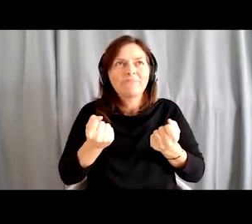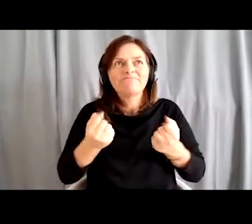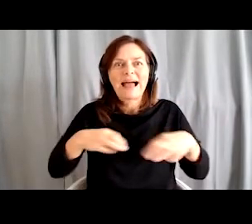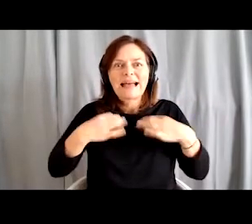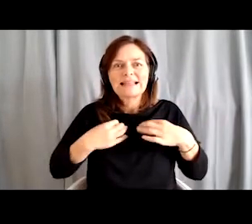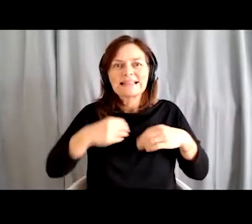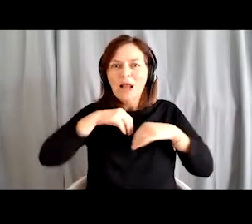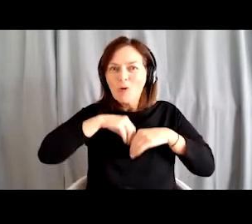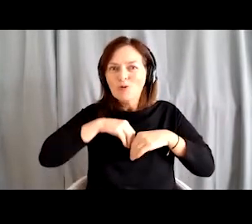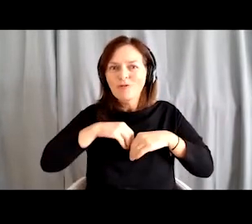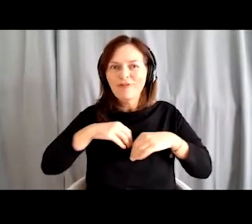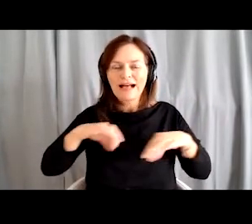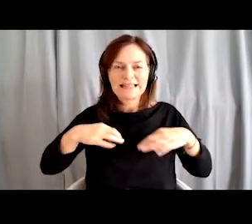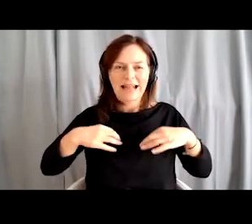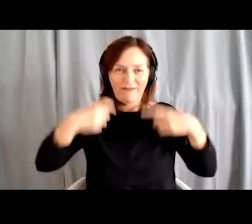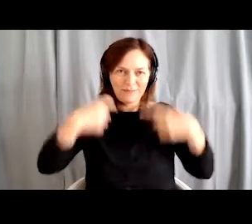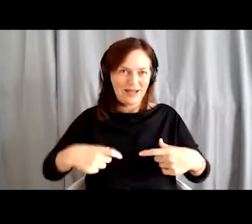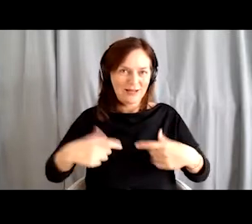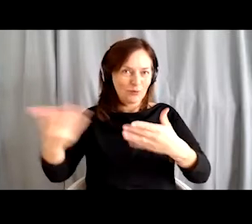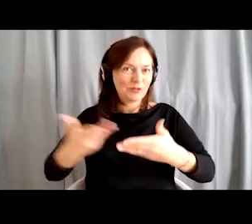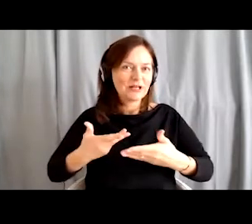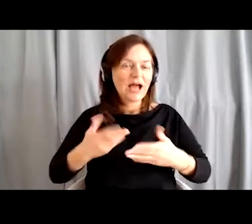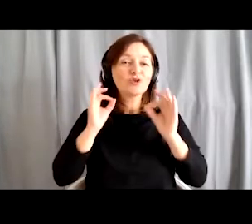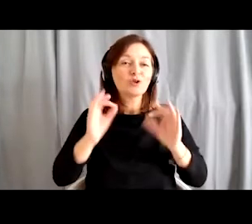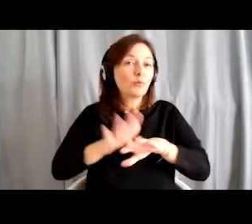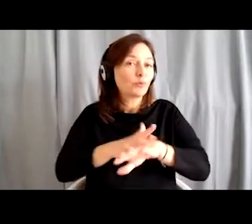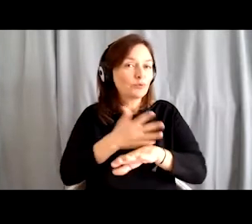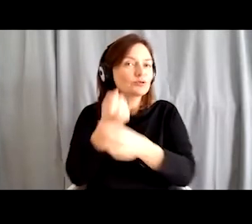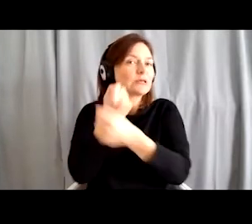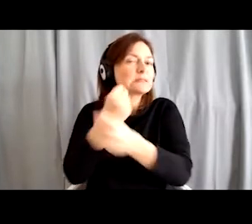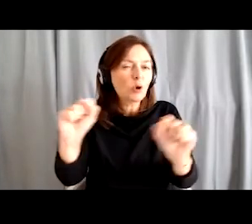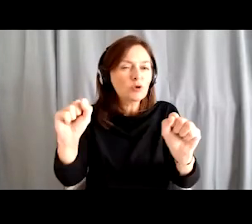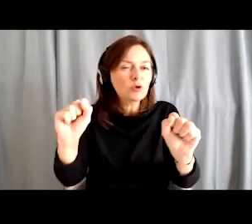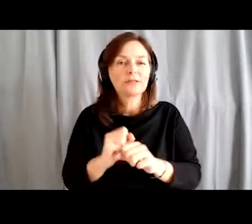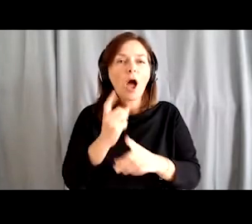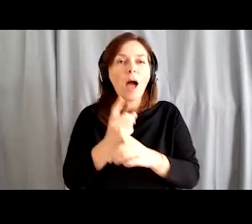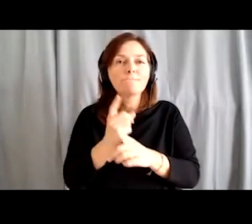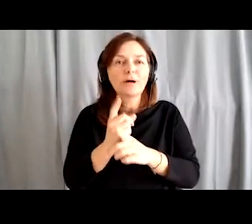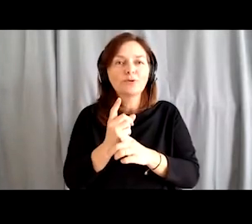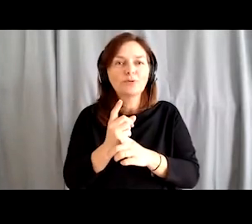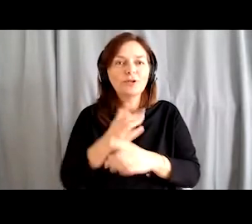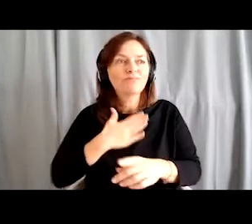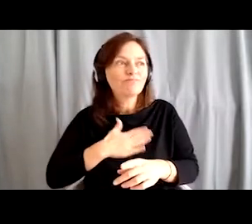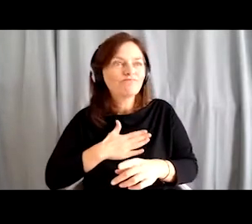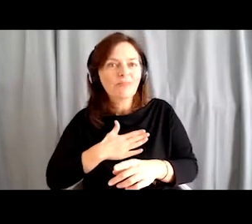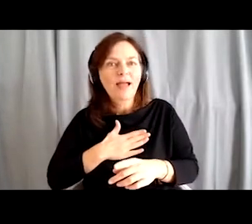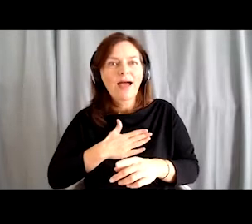It brings us well-being, relaxation. It also brings us many benefits for our physical body,